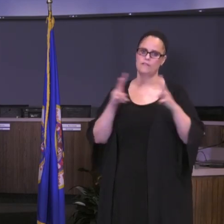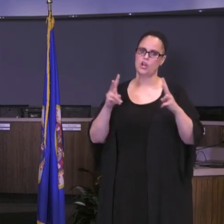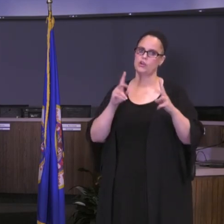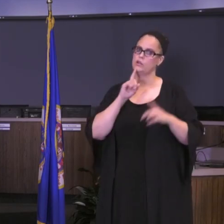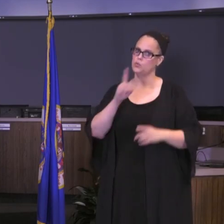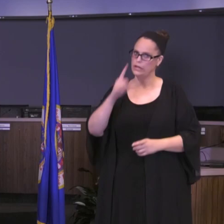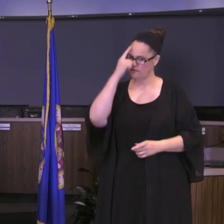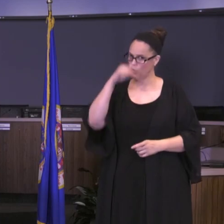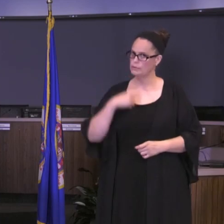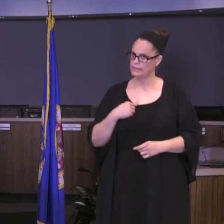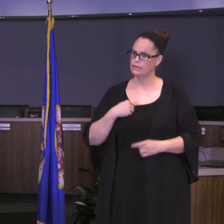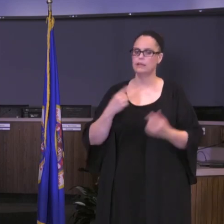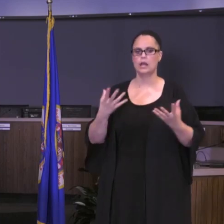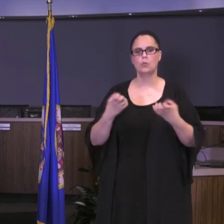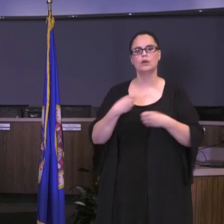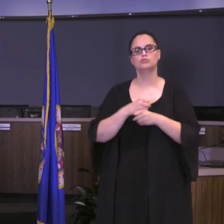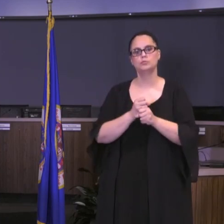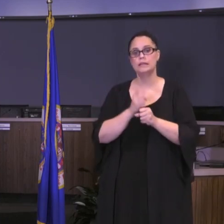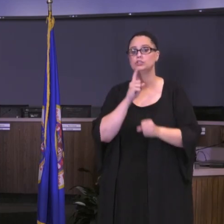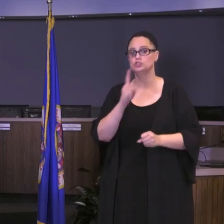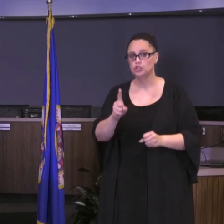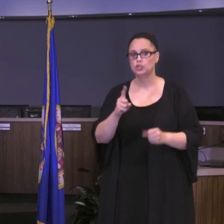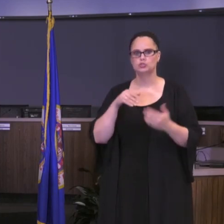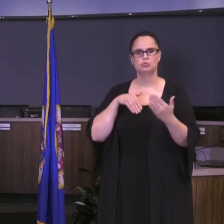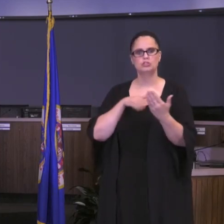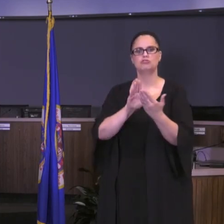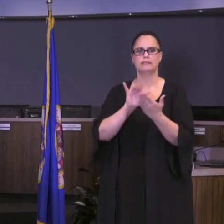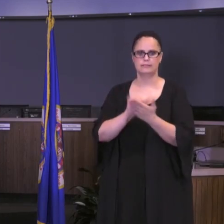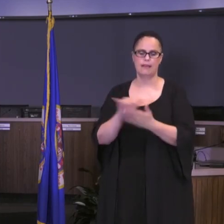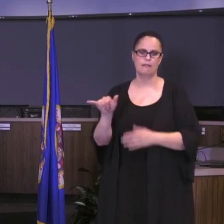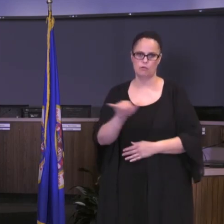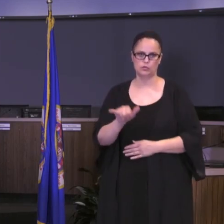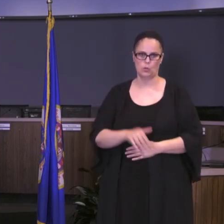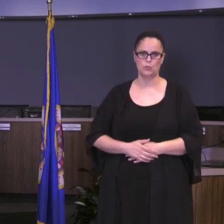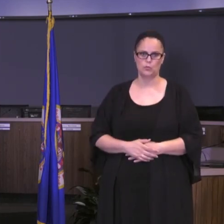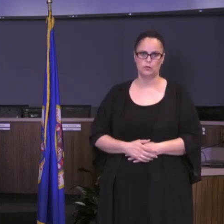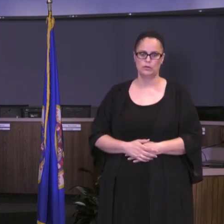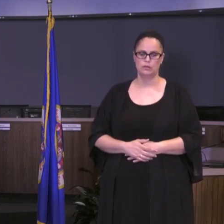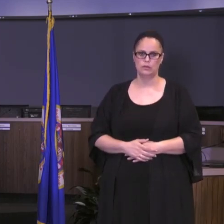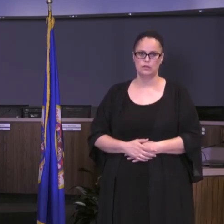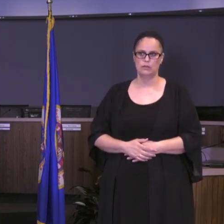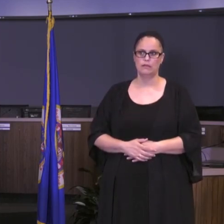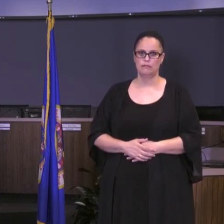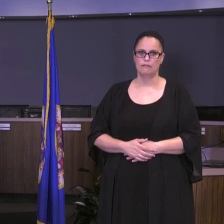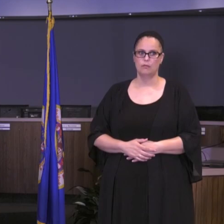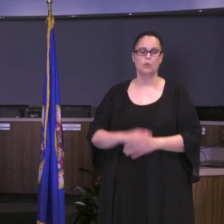I want to make sure that I can address those as well and in doing so within the framework that I shared with you tonight.